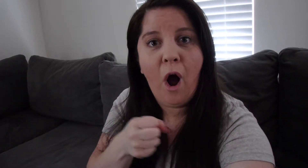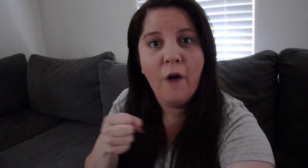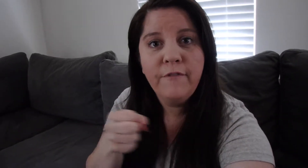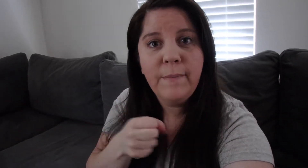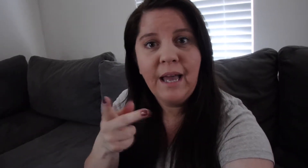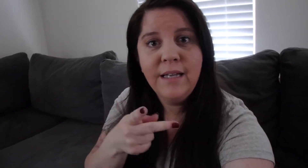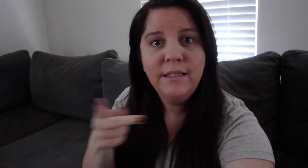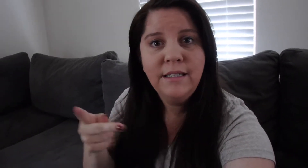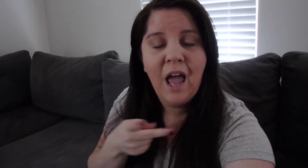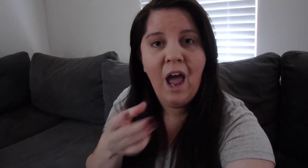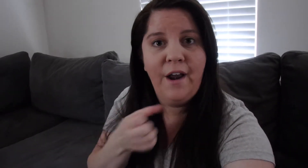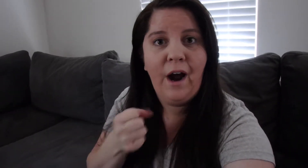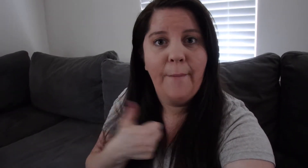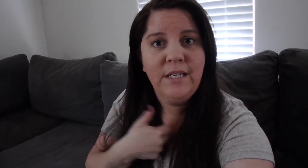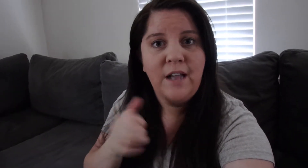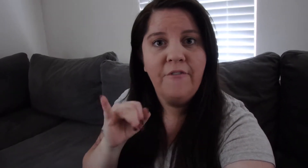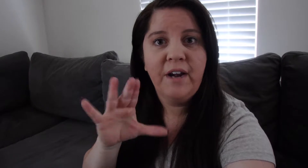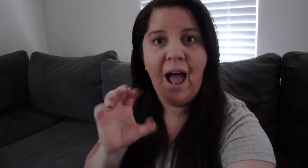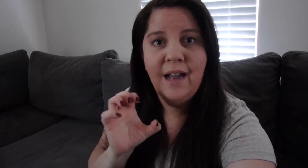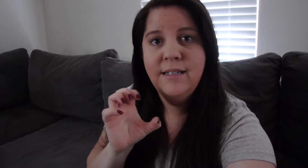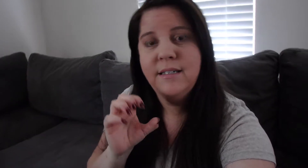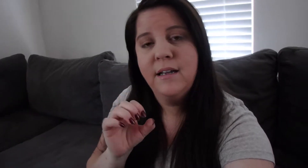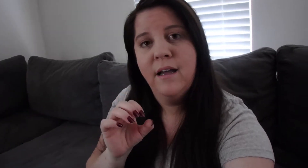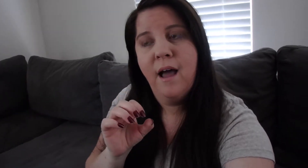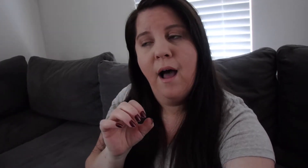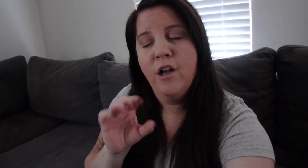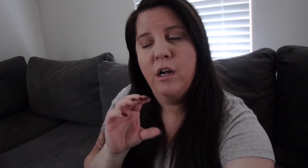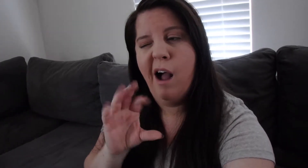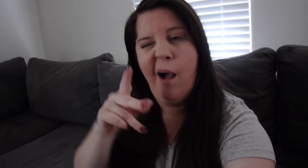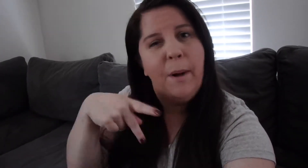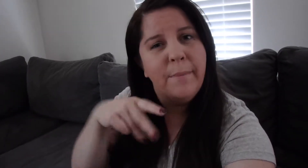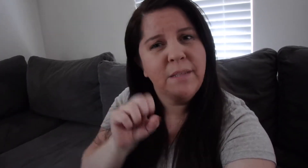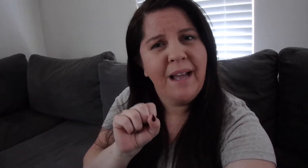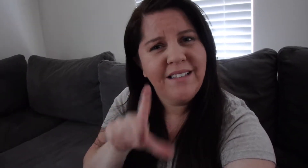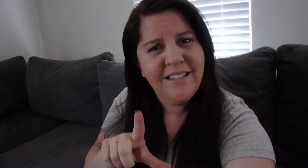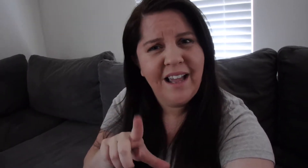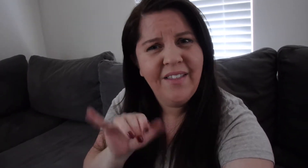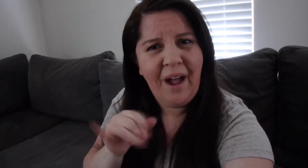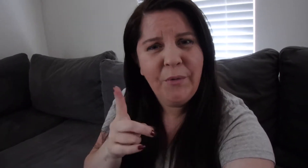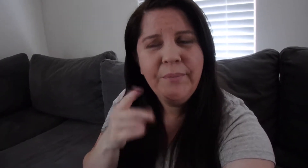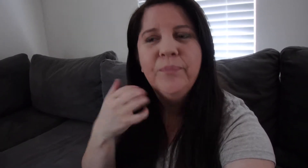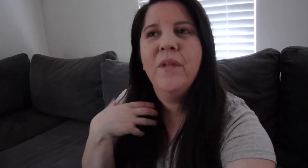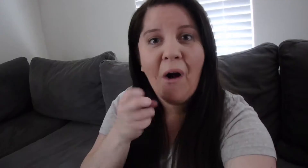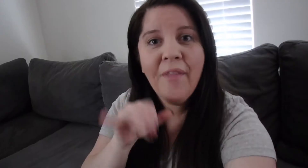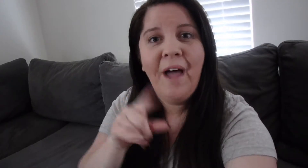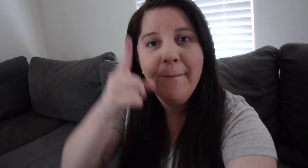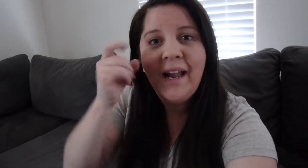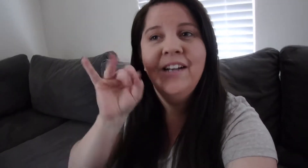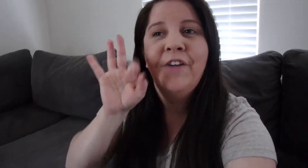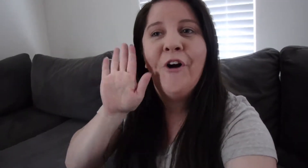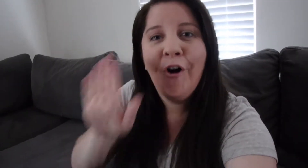Coffee place and I got myself an Iced Pumpkin spice latte that one I got that